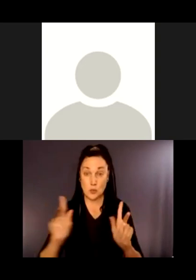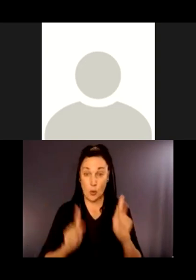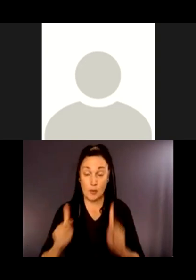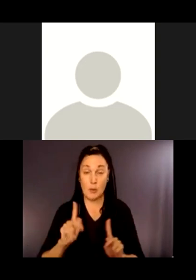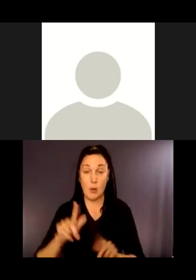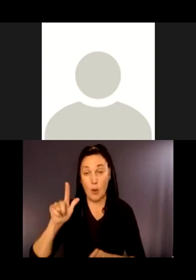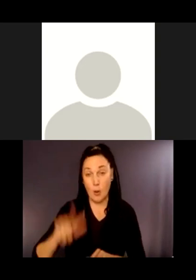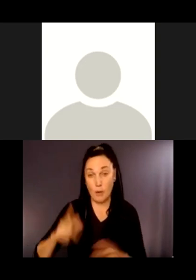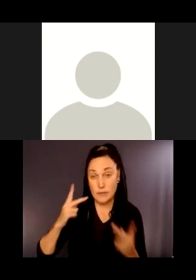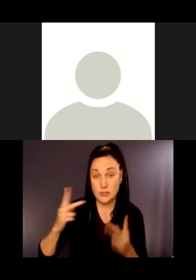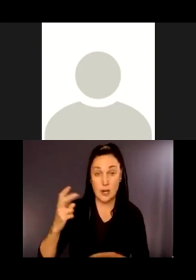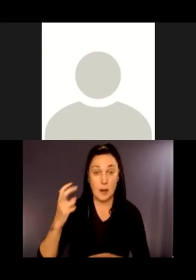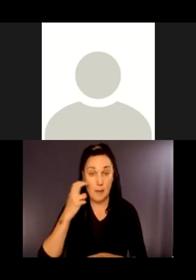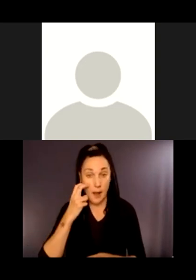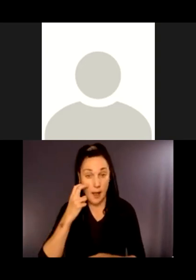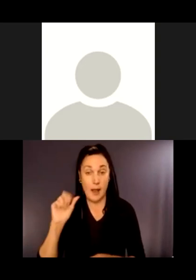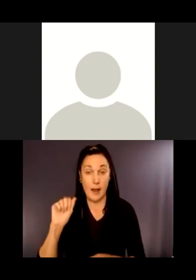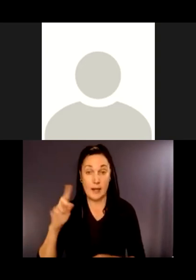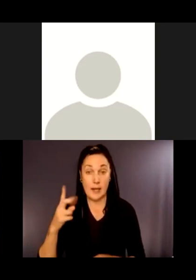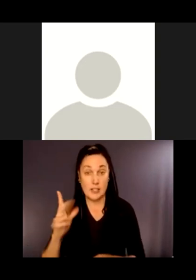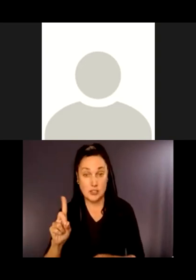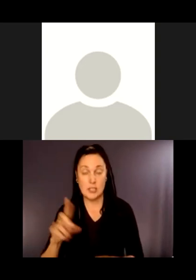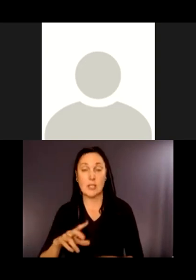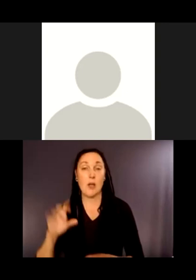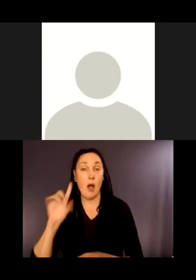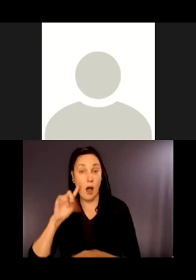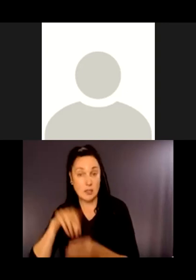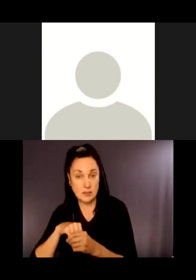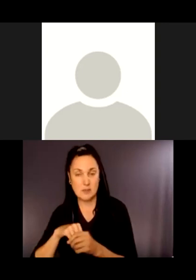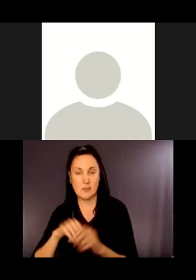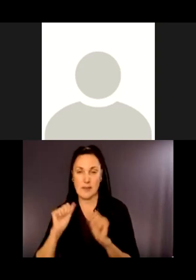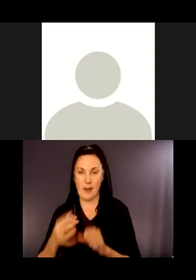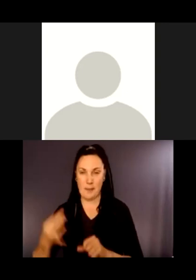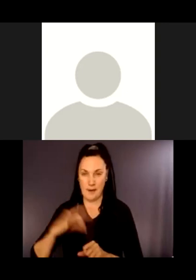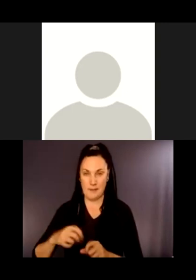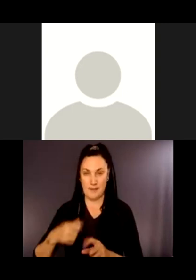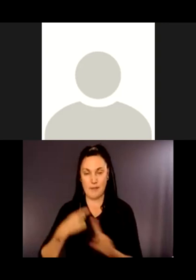with ADHD, and other disabilities can benefit from engaging through touch.